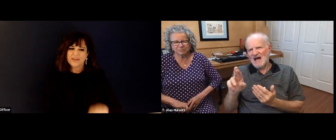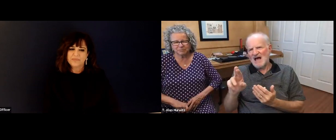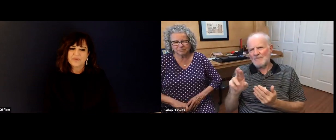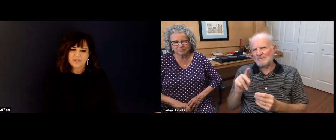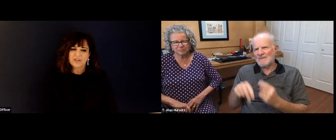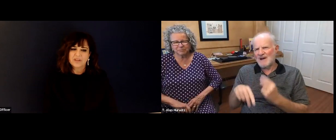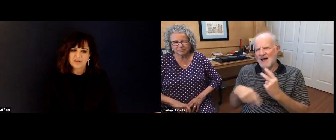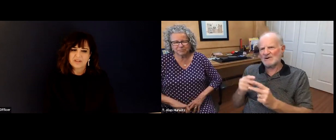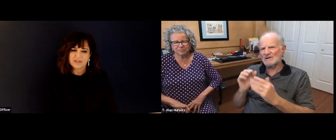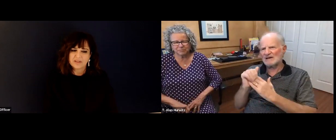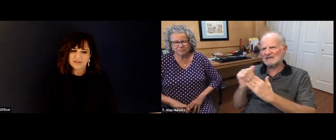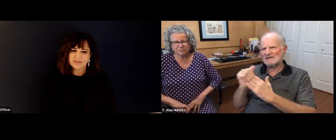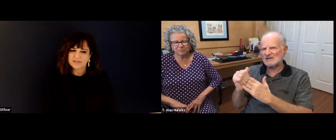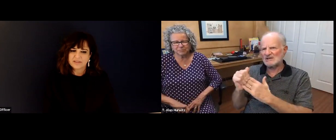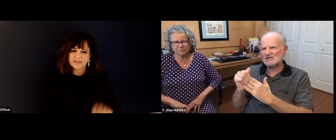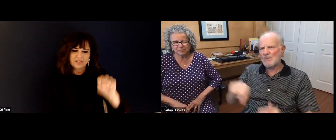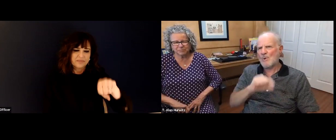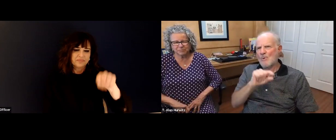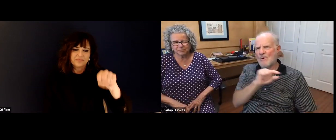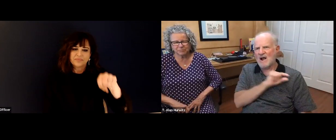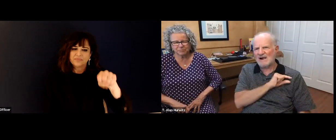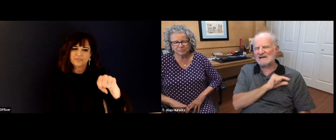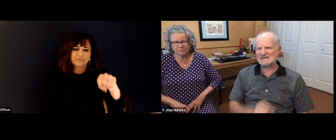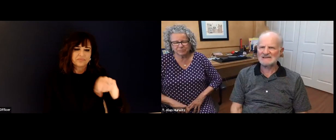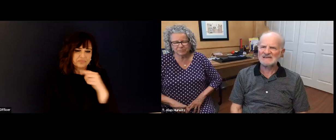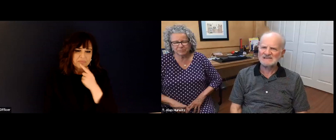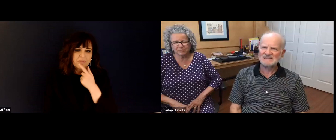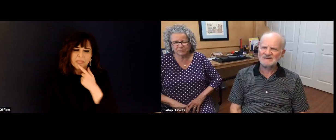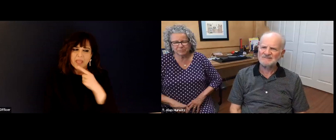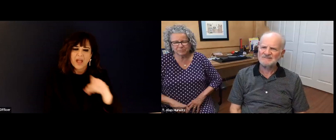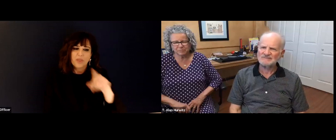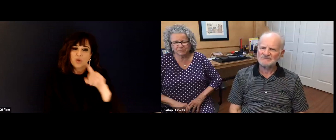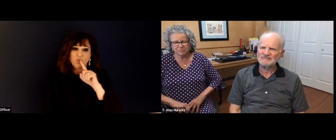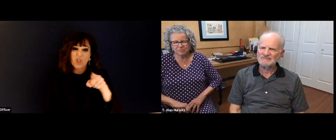obviously, I could go on and on and on. But that's what I would